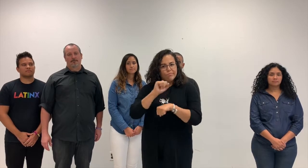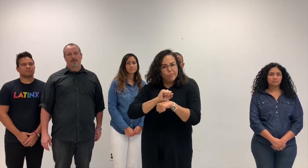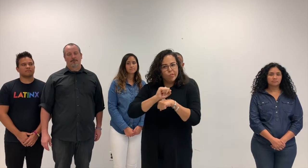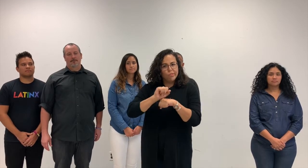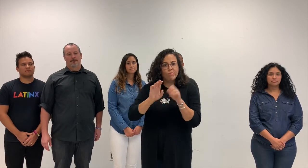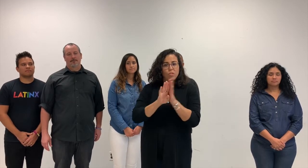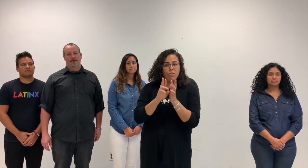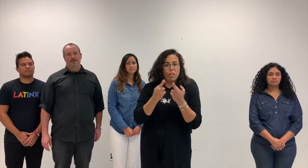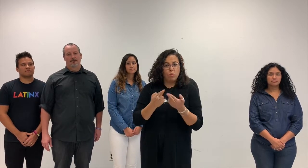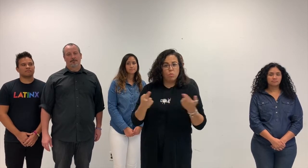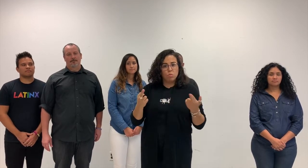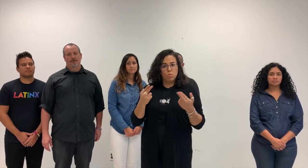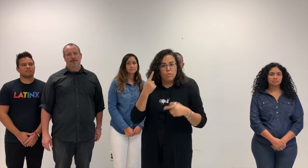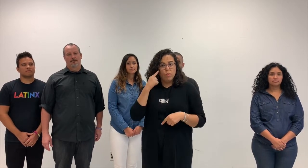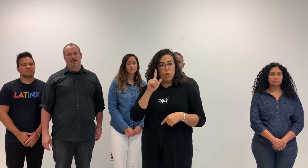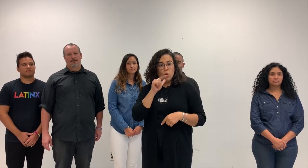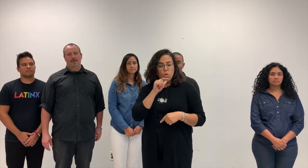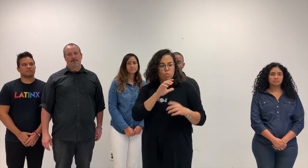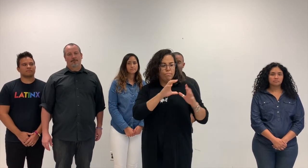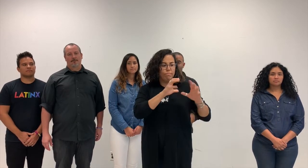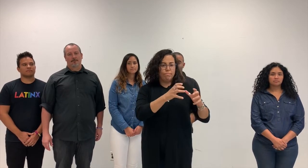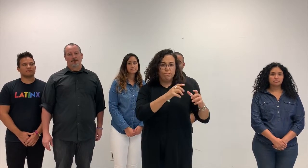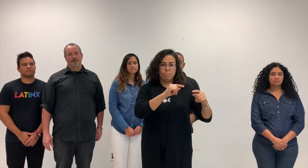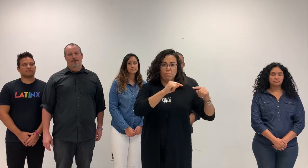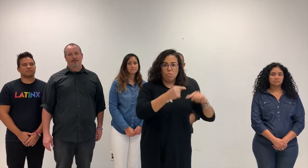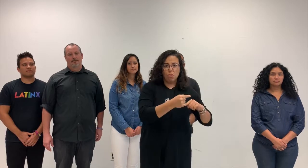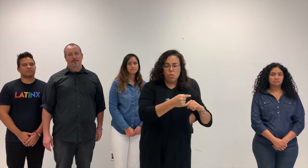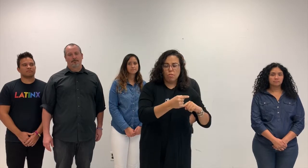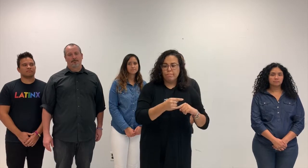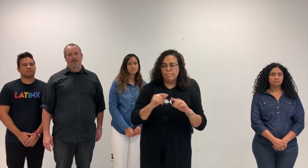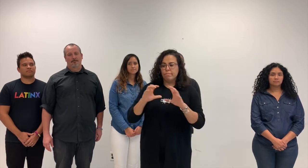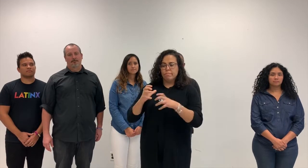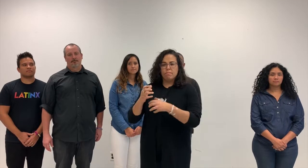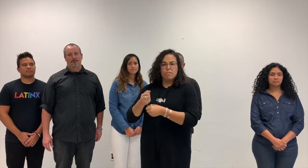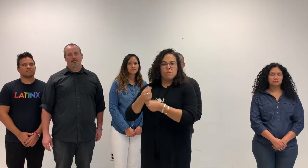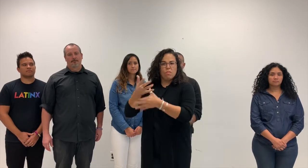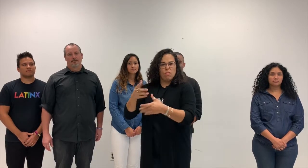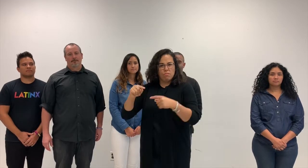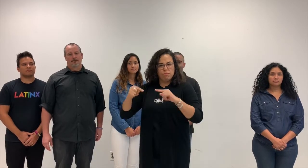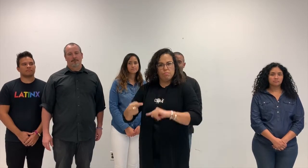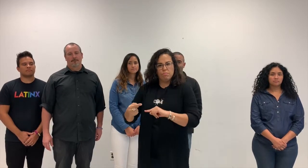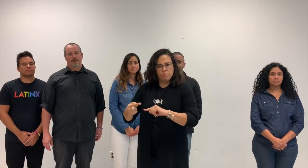We will work on developing possible resources for both those who were harmed and caused harm.